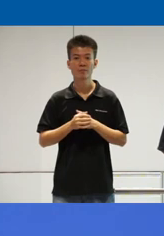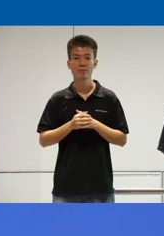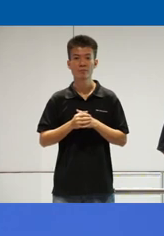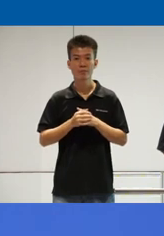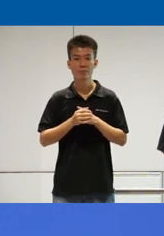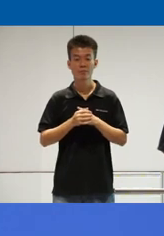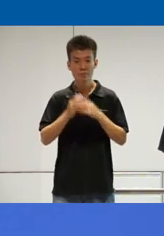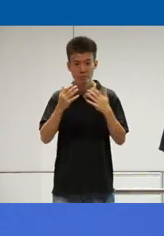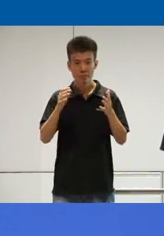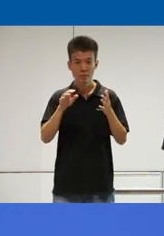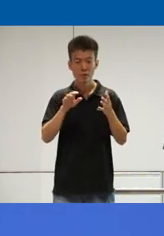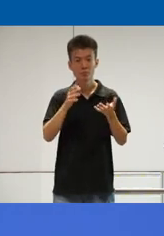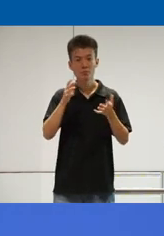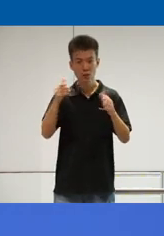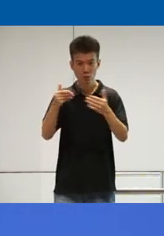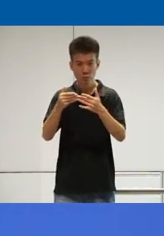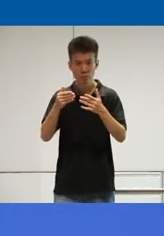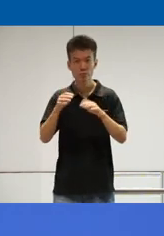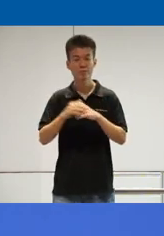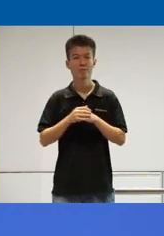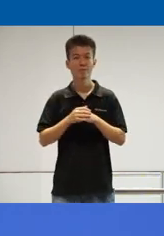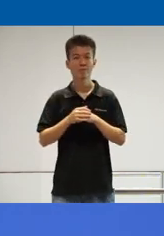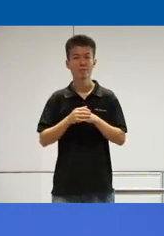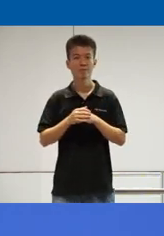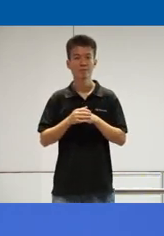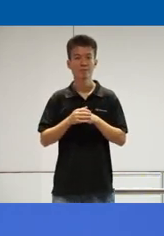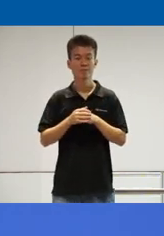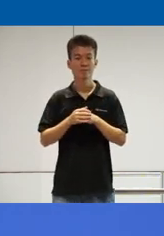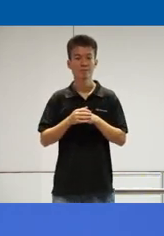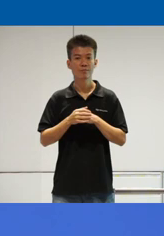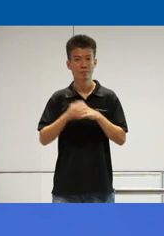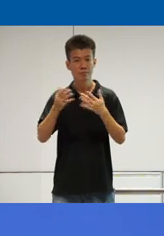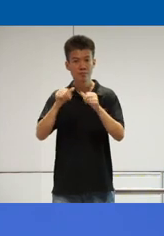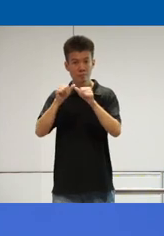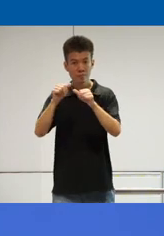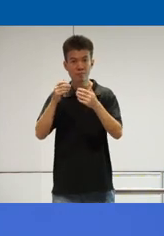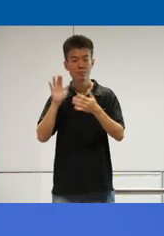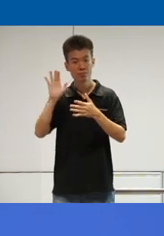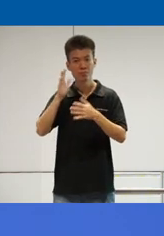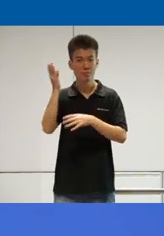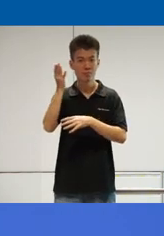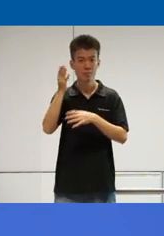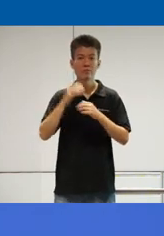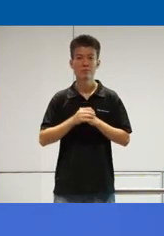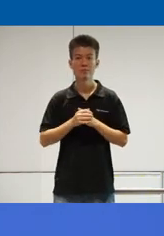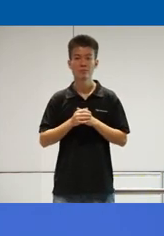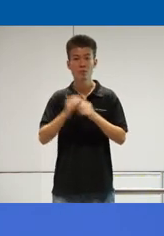the round of introductions we'll go on to the yeah the meid of the presentation okay so first off we